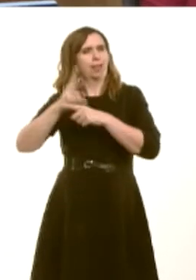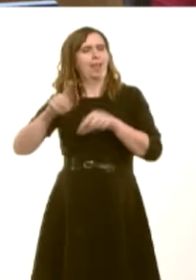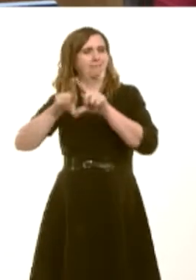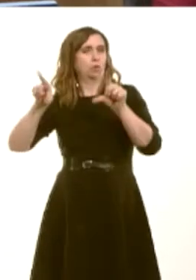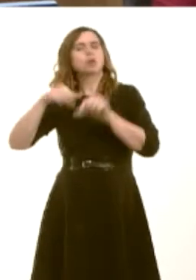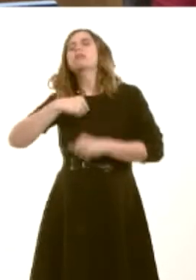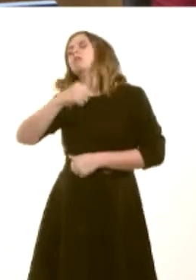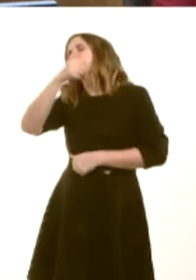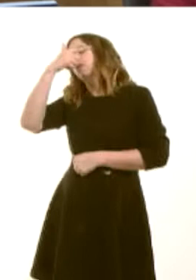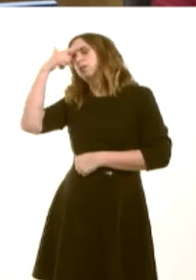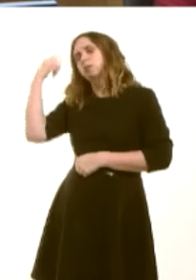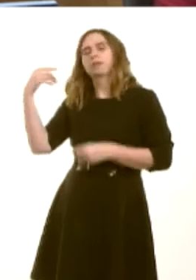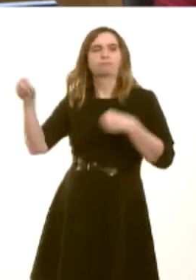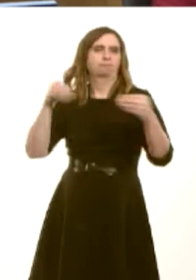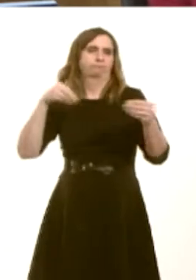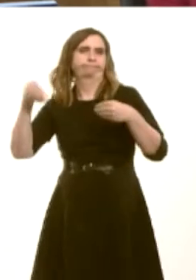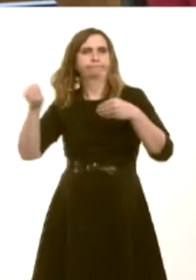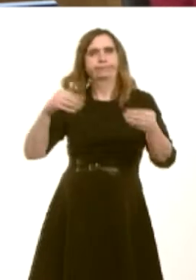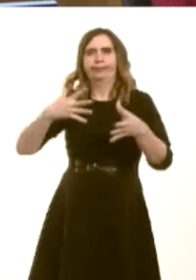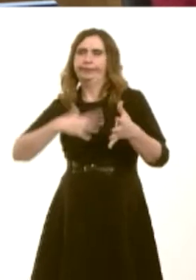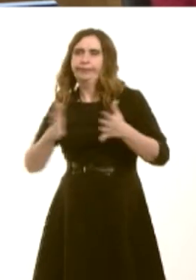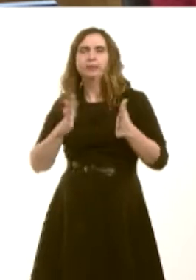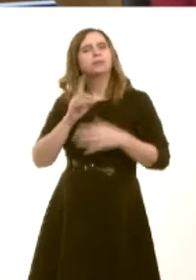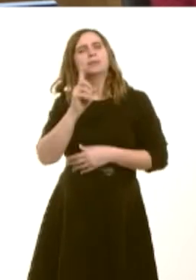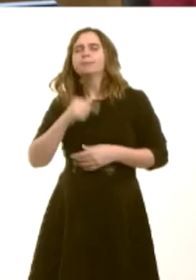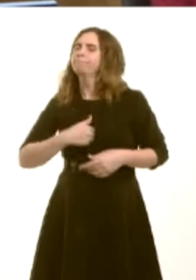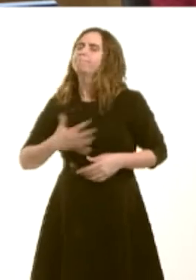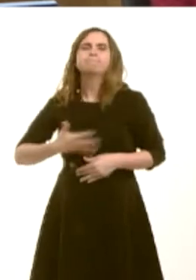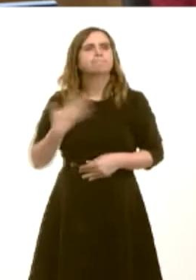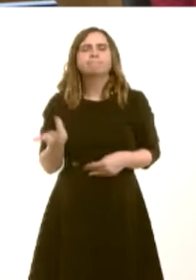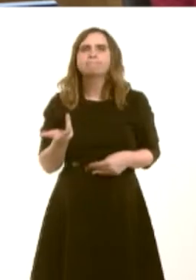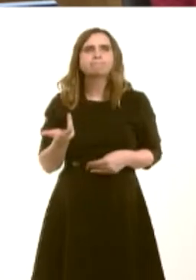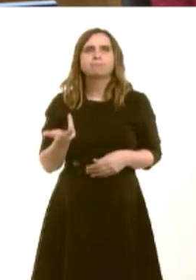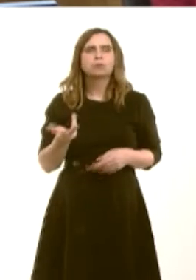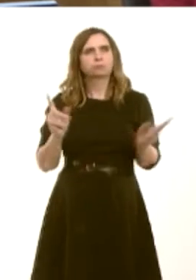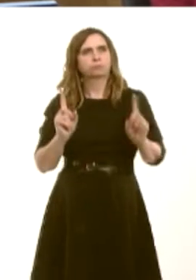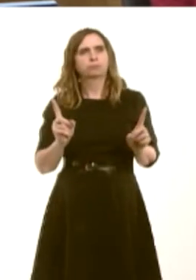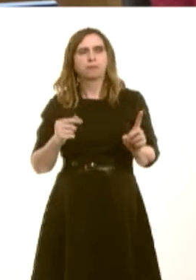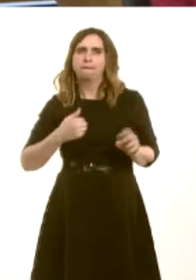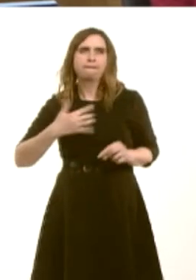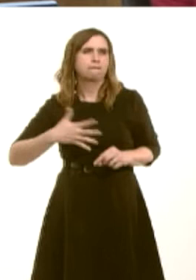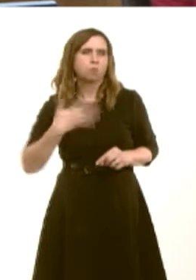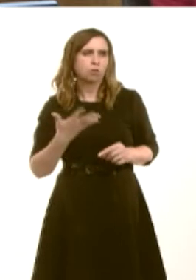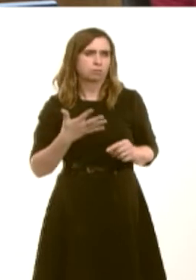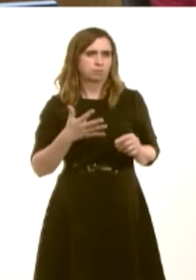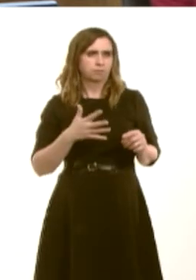is there, I understand that, but I would not want to see a system whereby existing provision